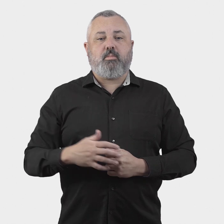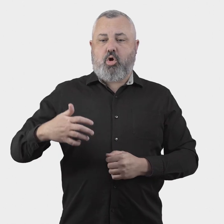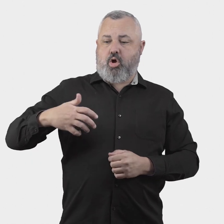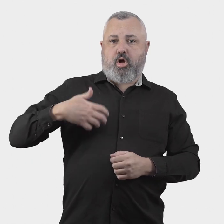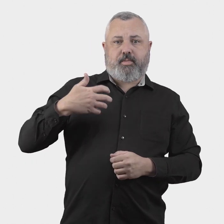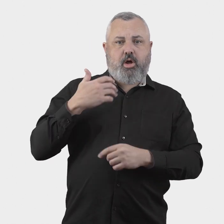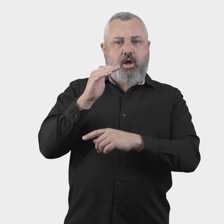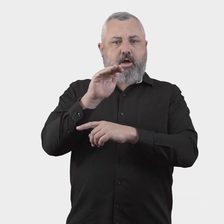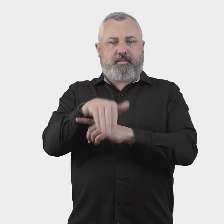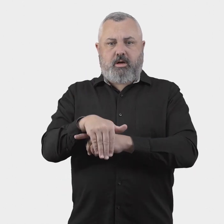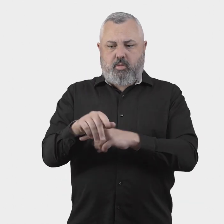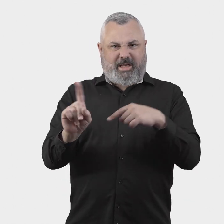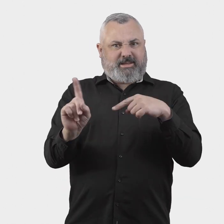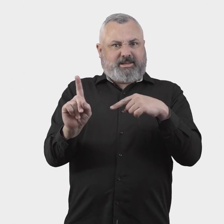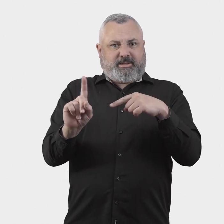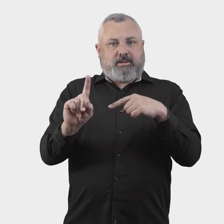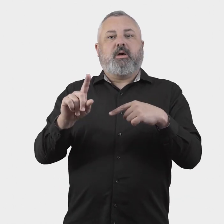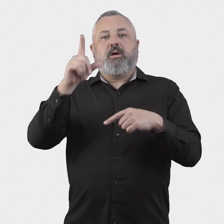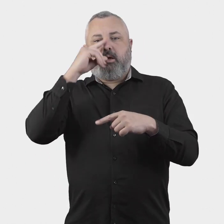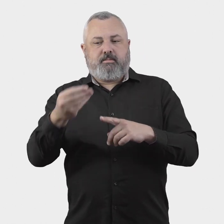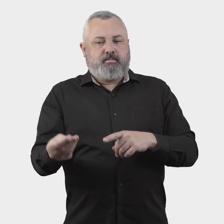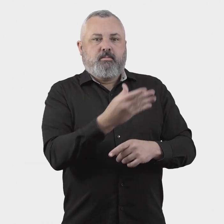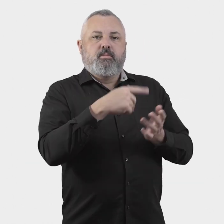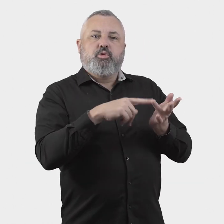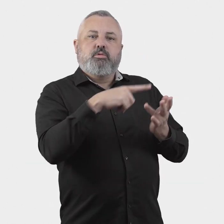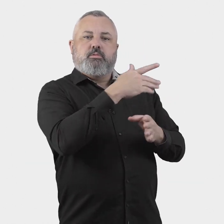10. What types of complaints should be eligible for consideration by the